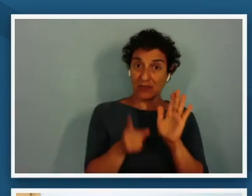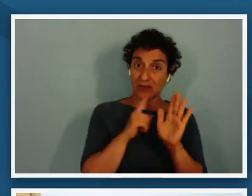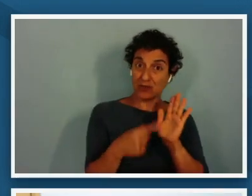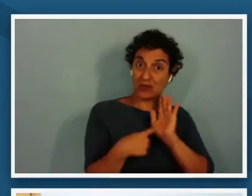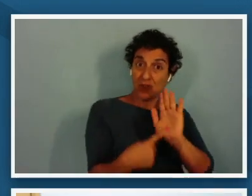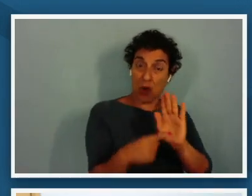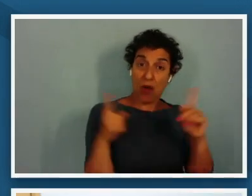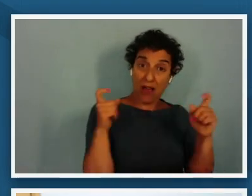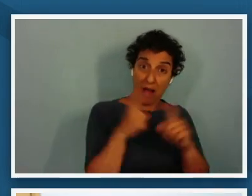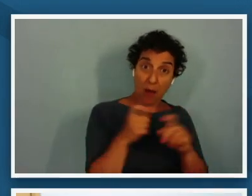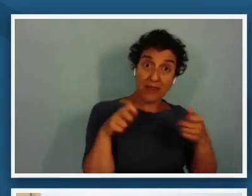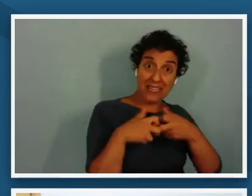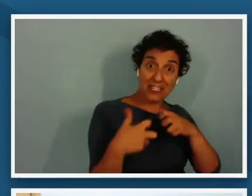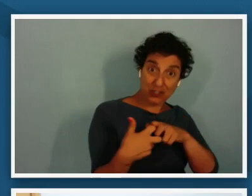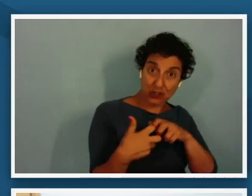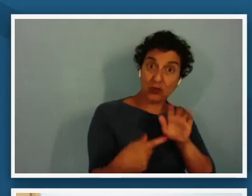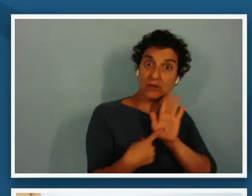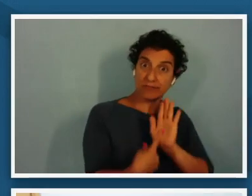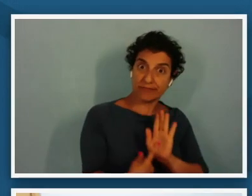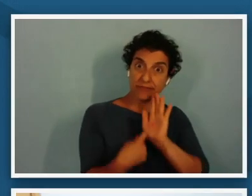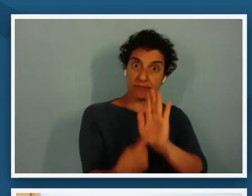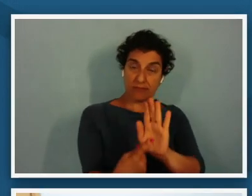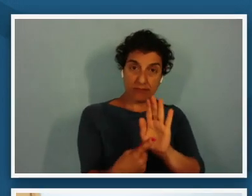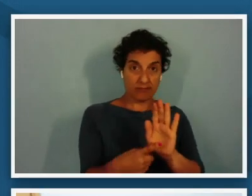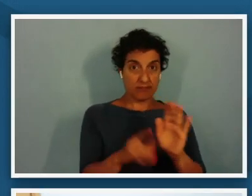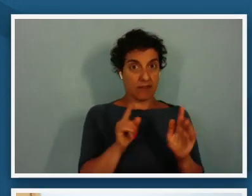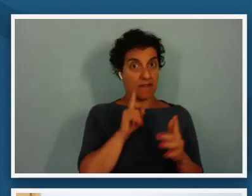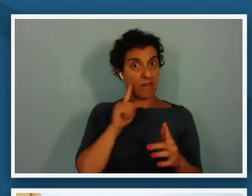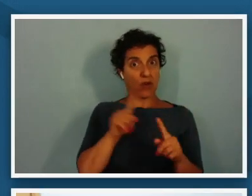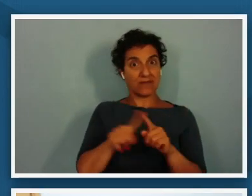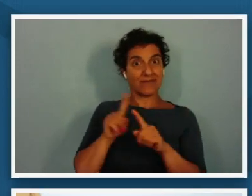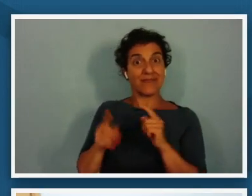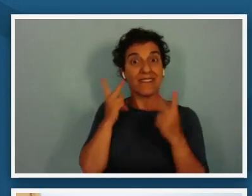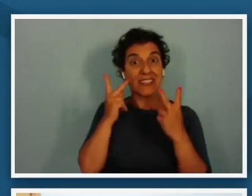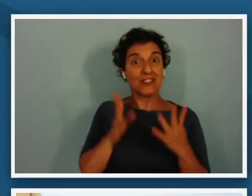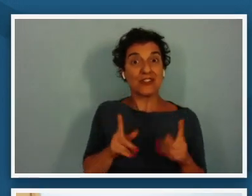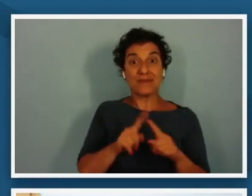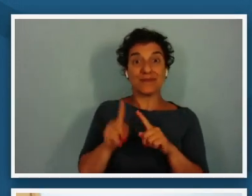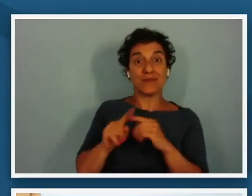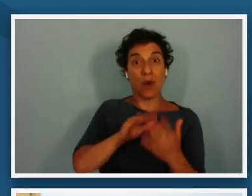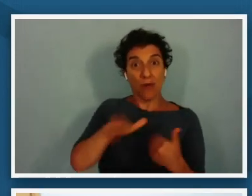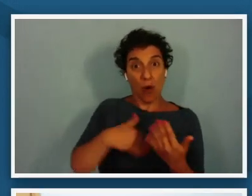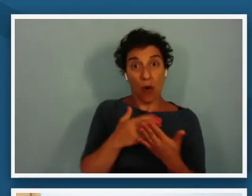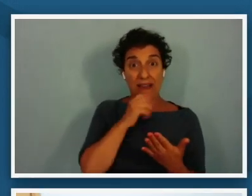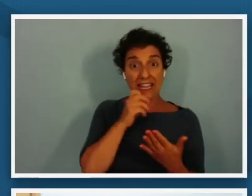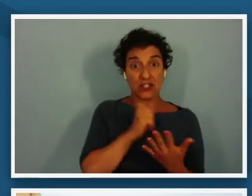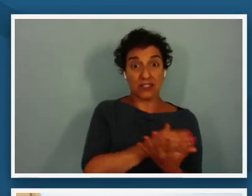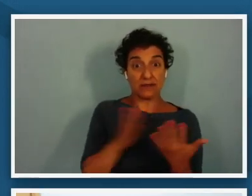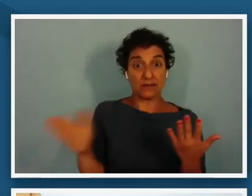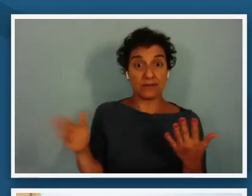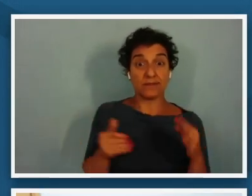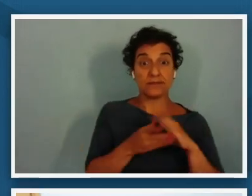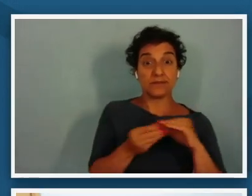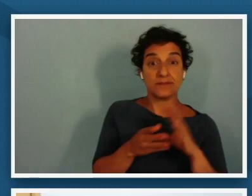into focus for visitors of all ages